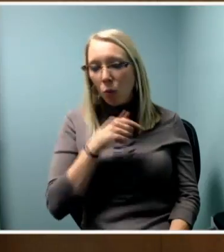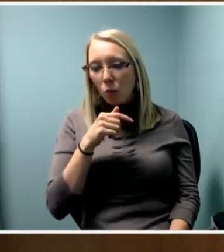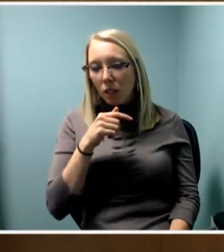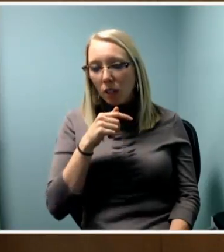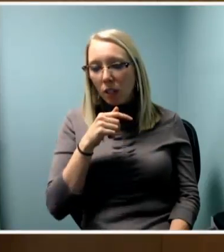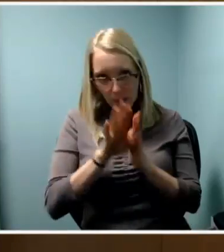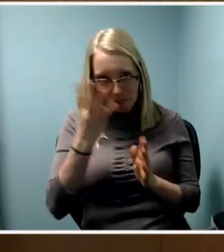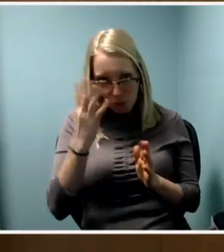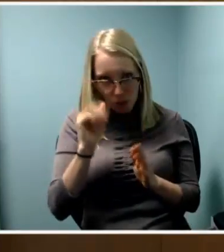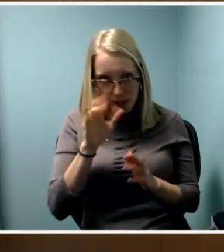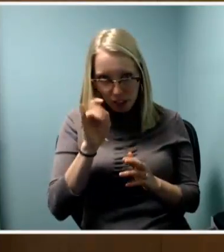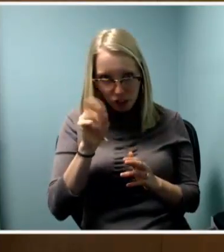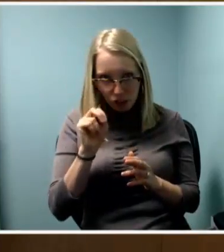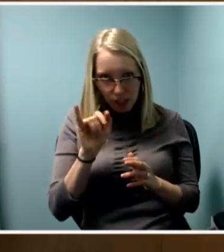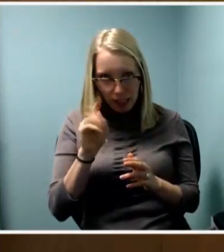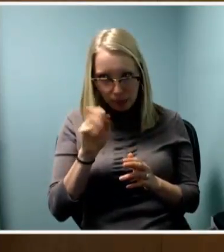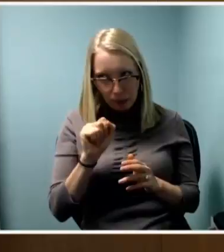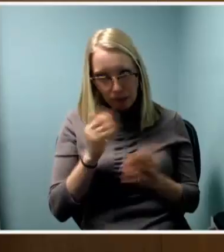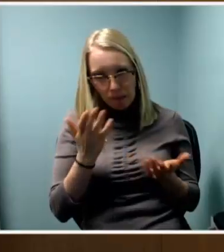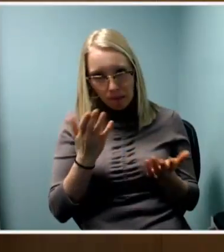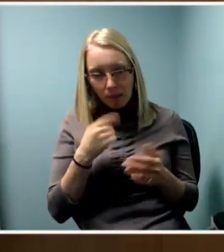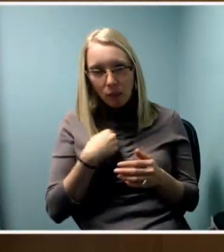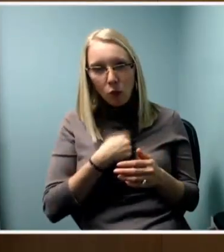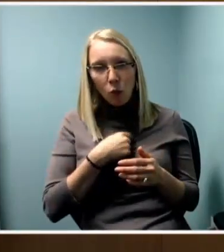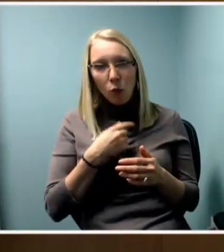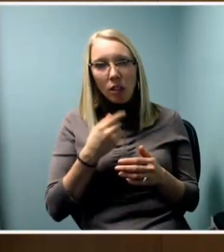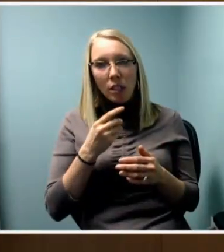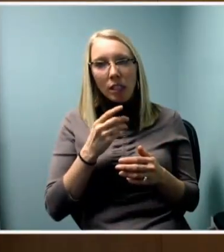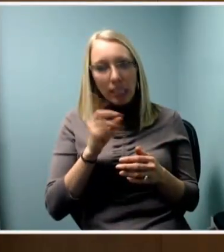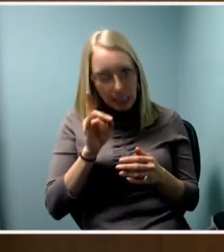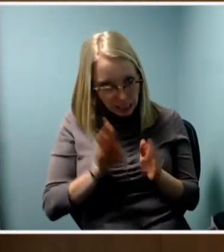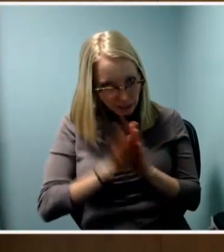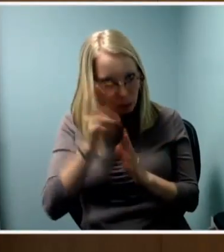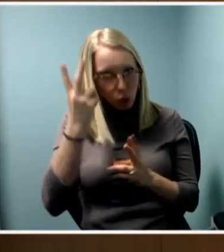We had two really deep ones and an off-shoot of one of those two.